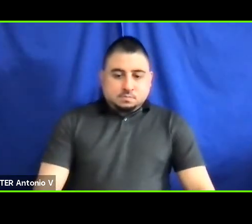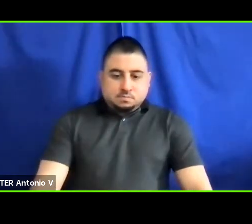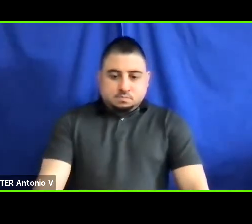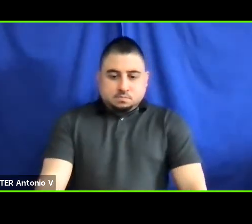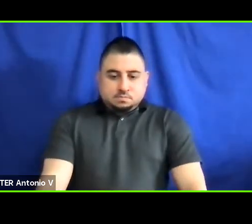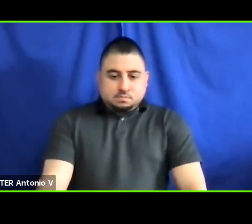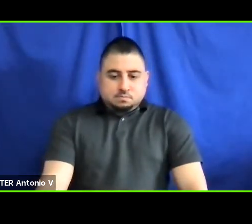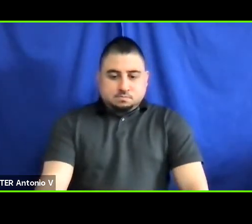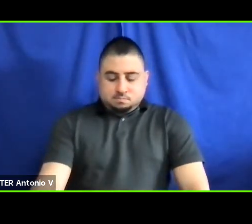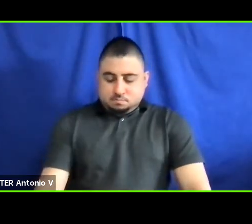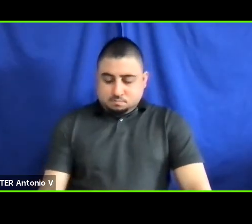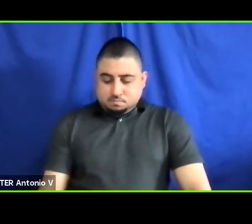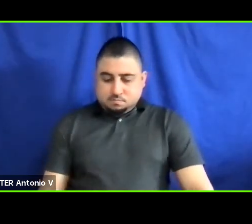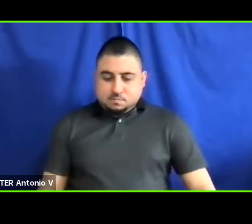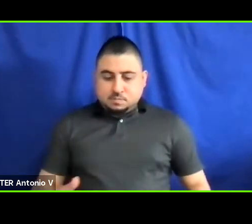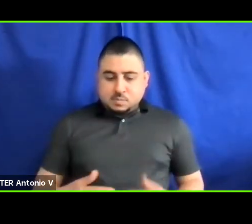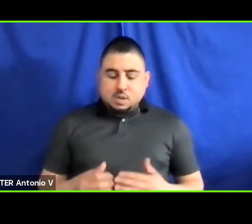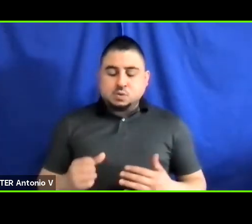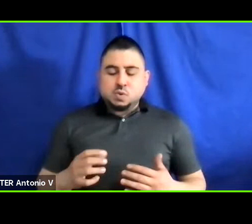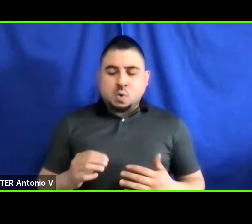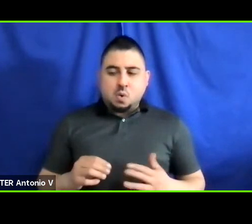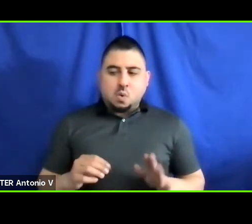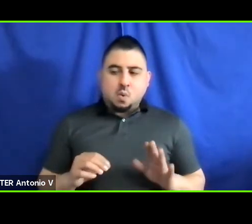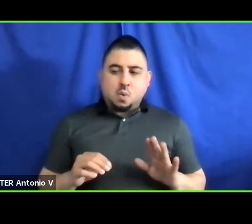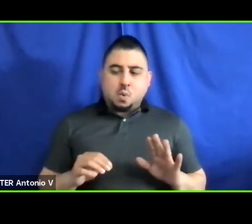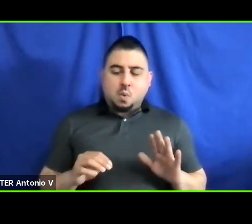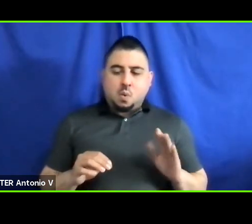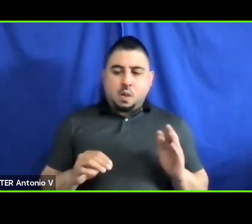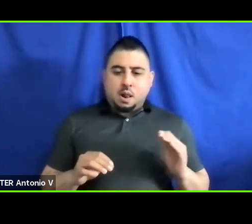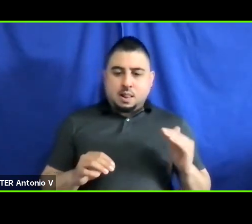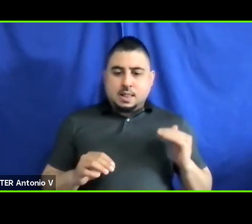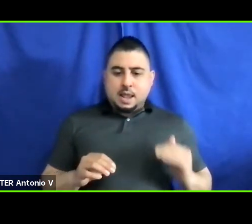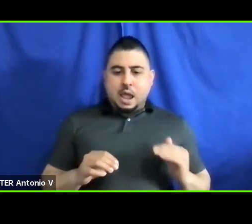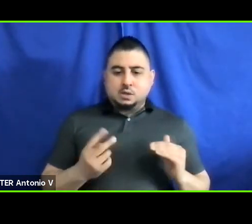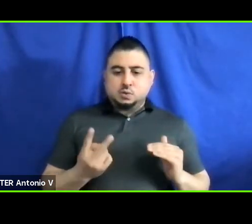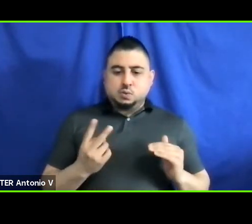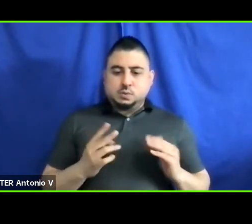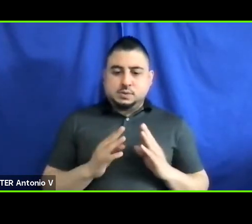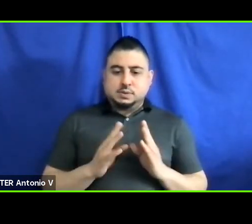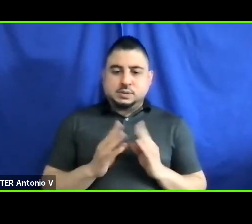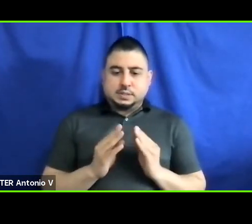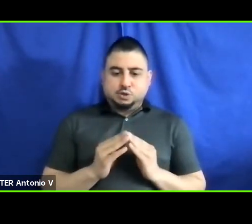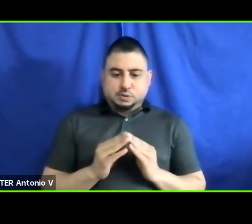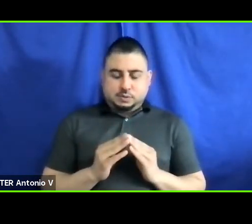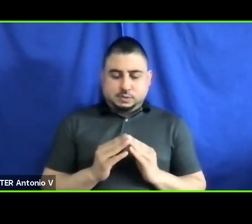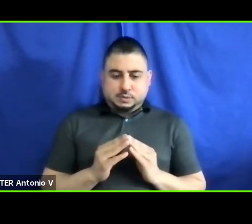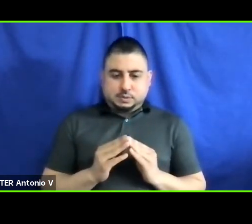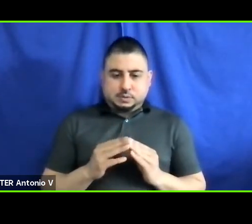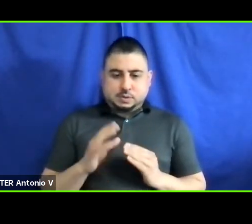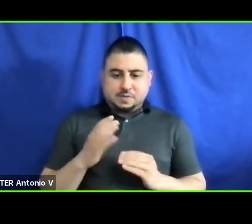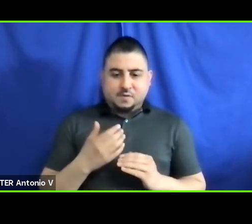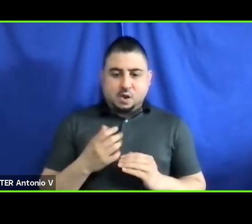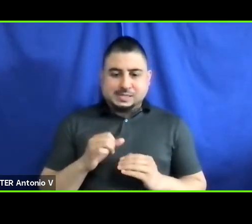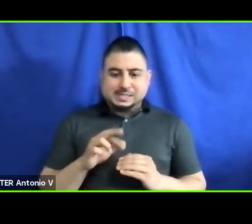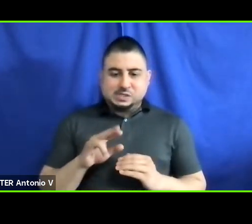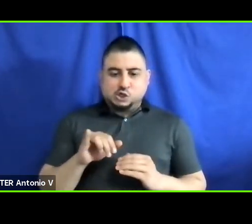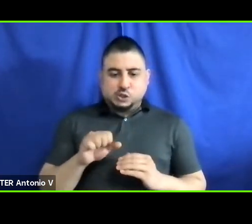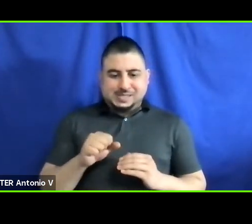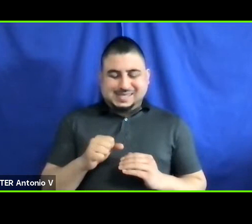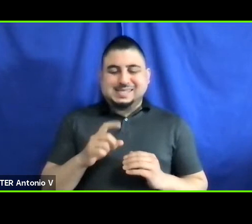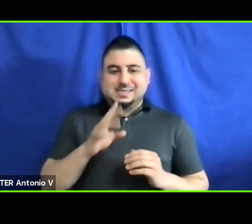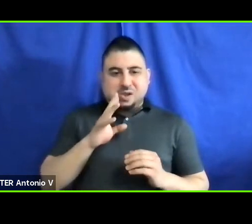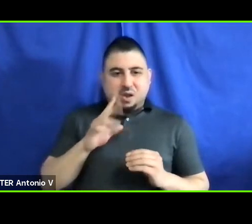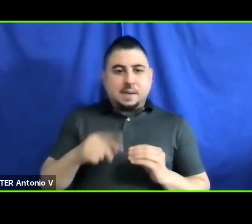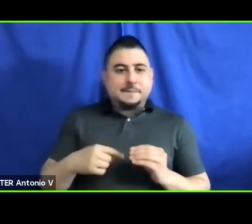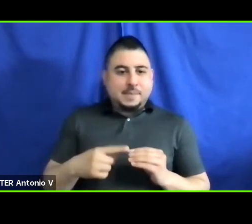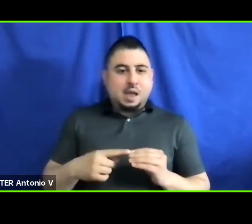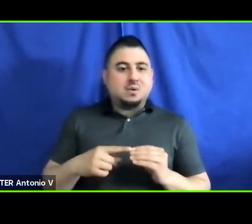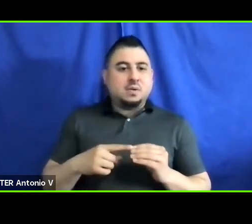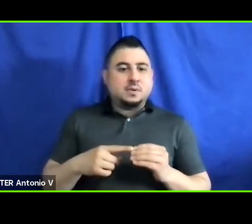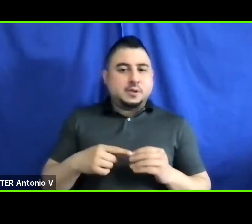The next two sessions of our, of our series on this forum are going to be involving people